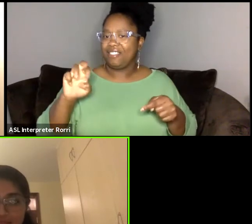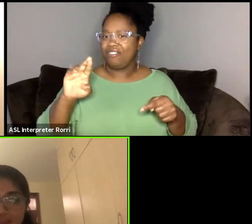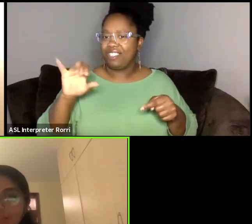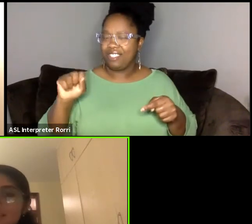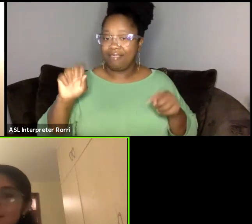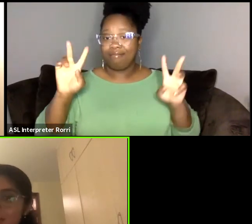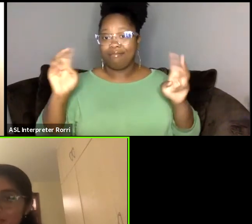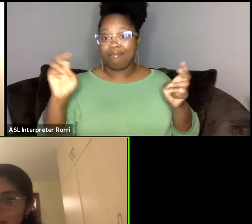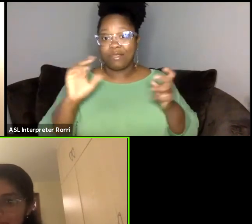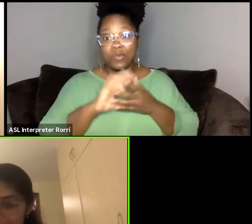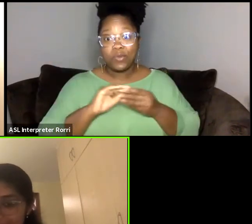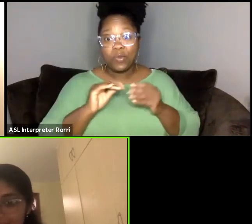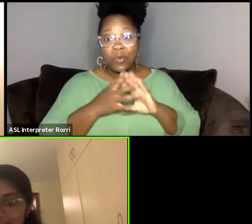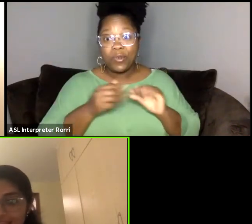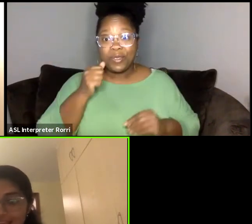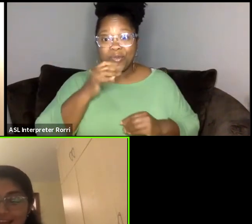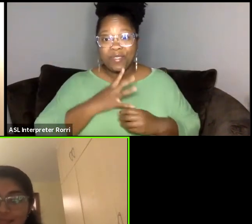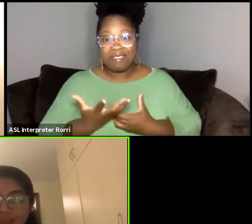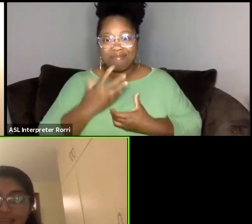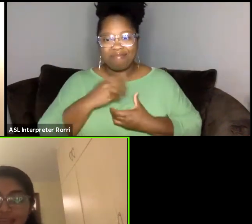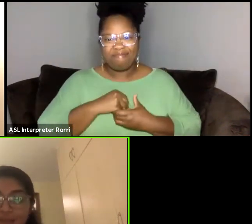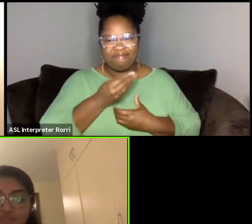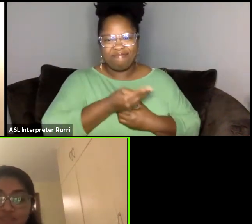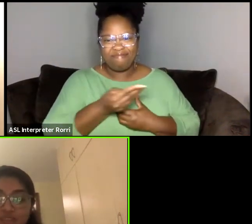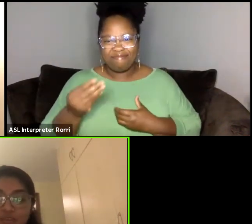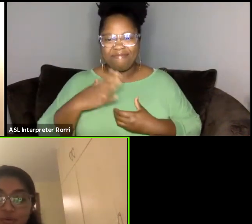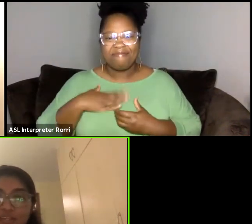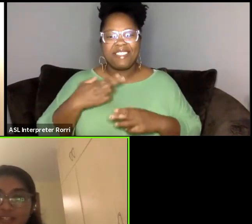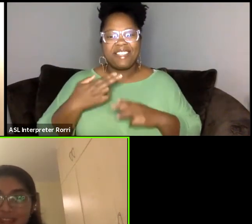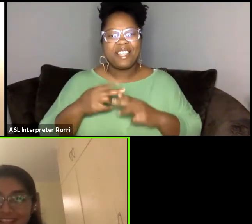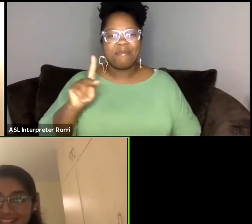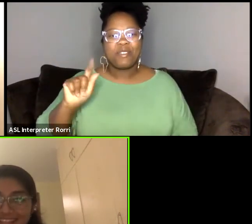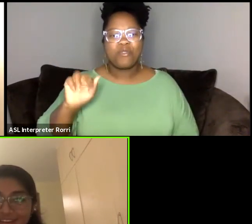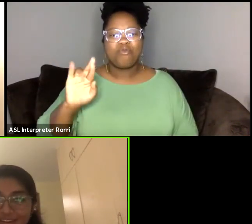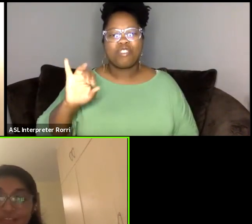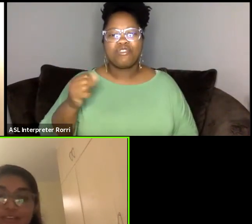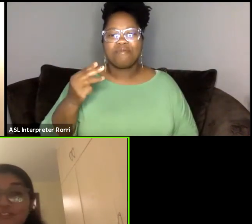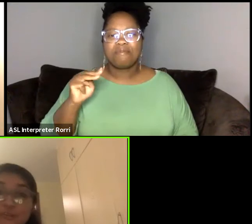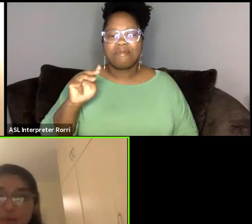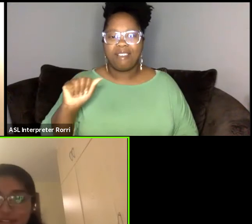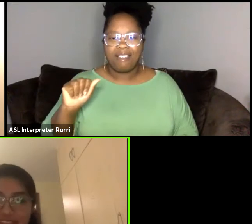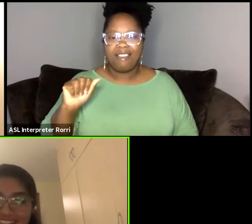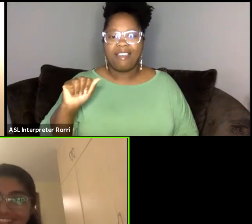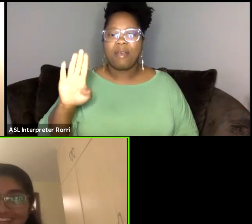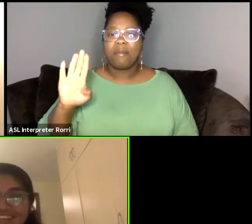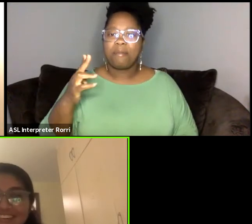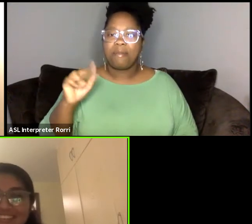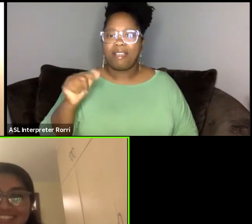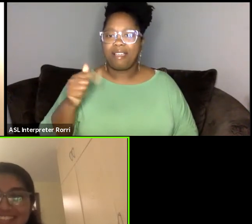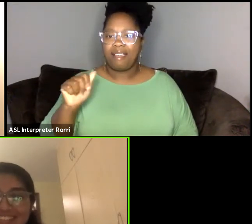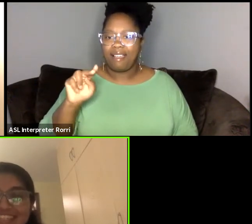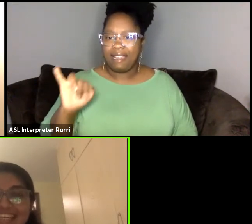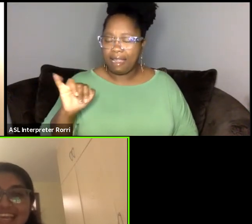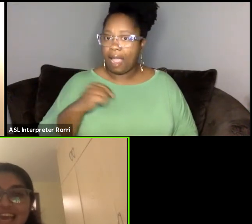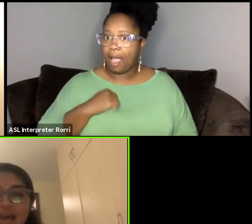My name is Karishma Bhagani, I am your question asker. The official question asker (chuckles) of the series.